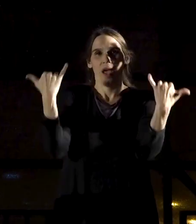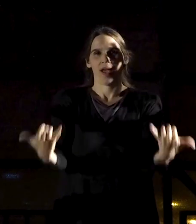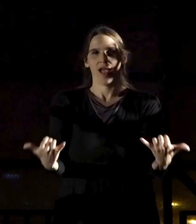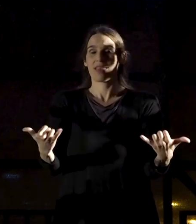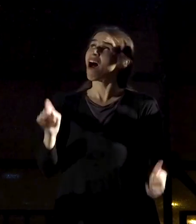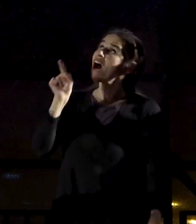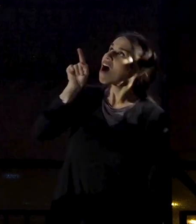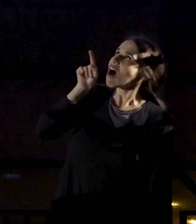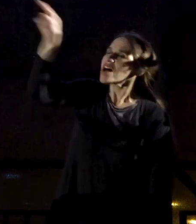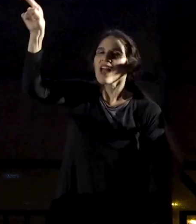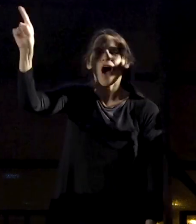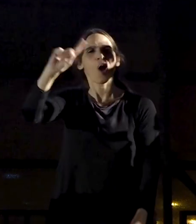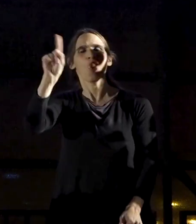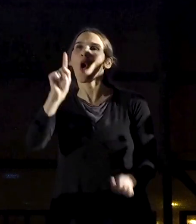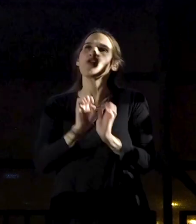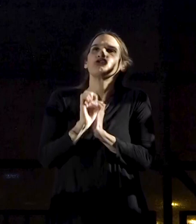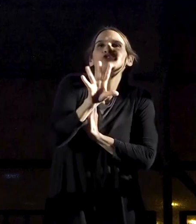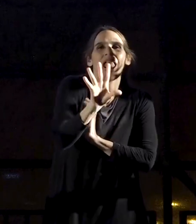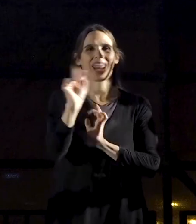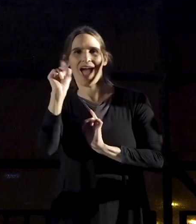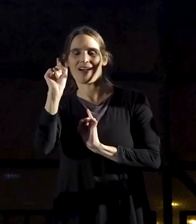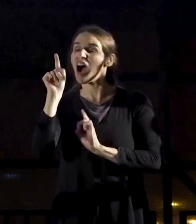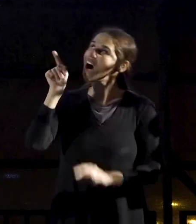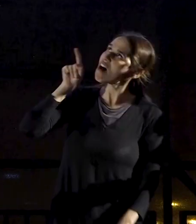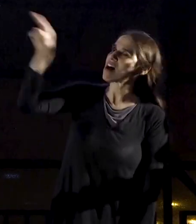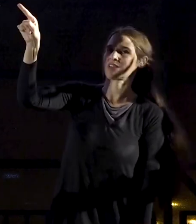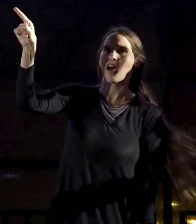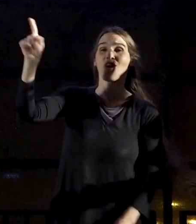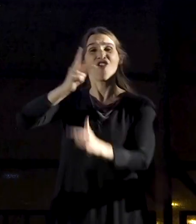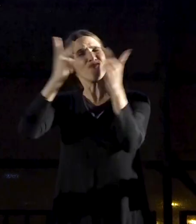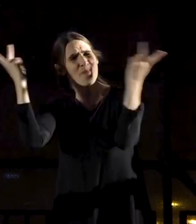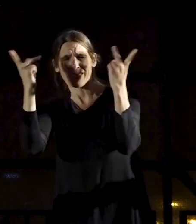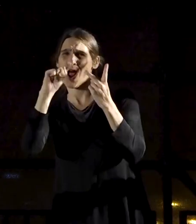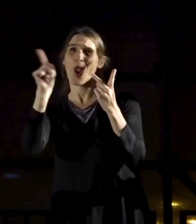You and not a messenger: you and most definitely not an angel.